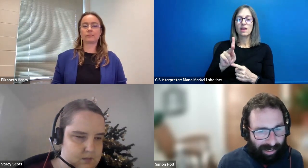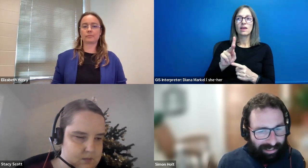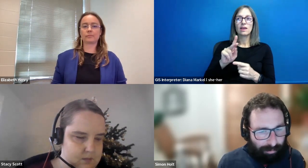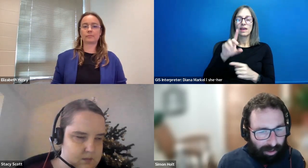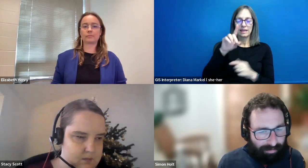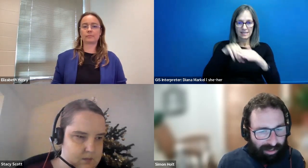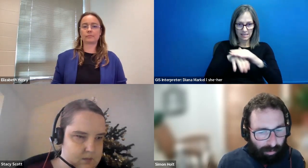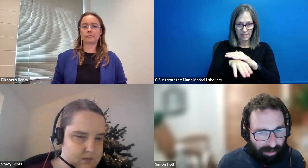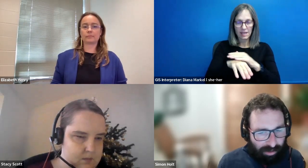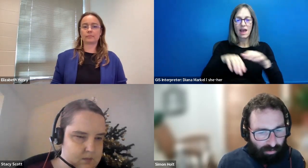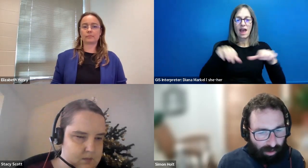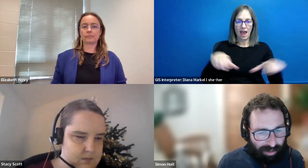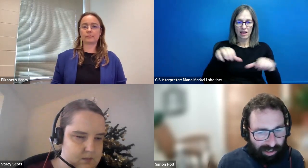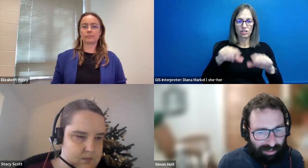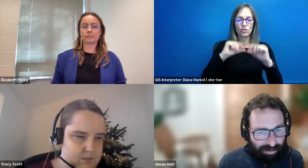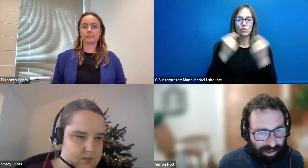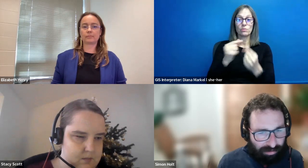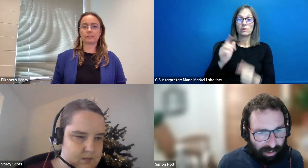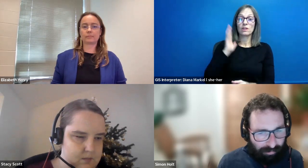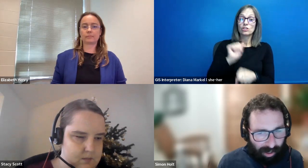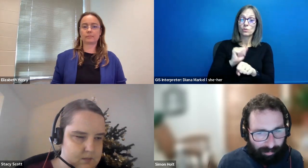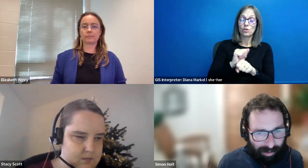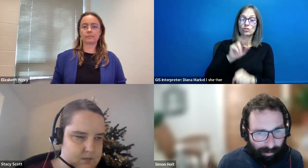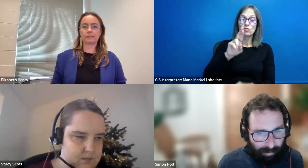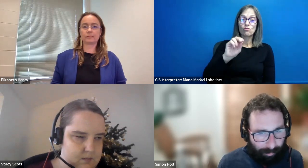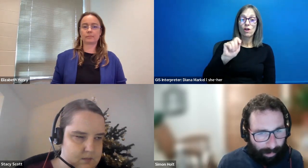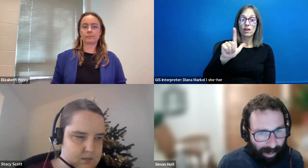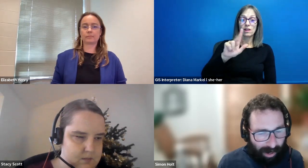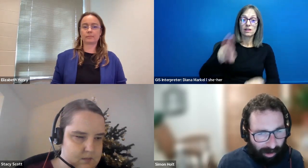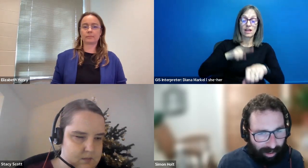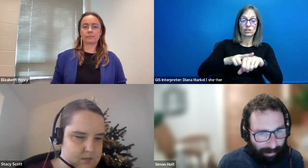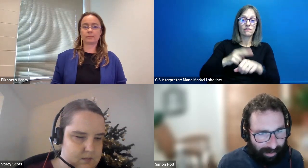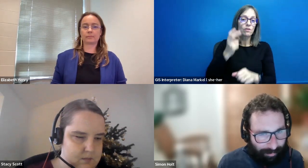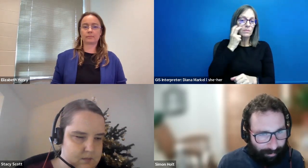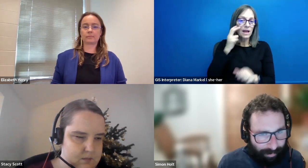Simon Holt: She previously worked at the Royal National Institute of Blind People, Simon Holt: (RNIB)